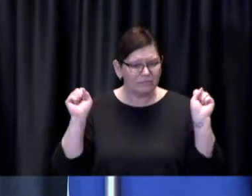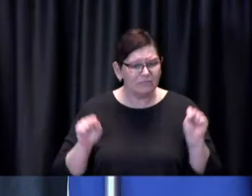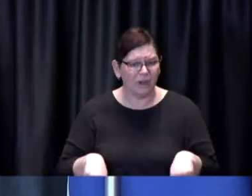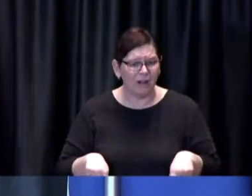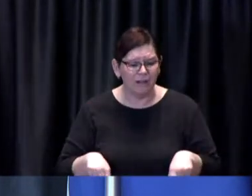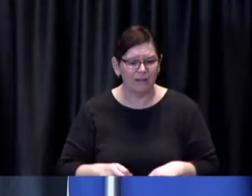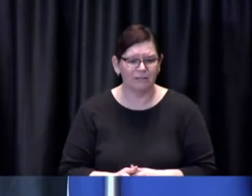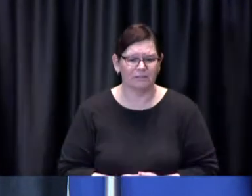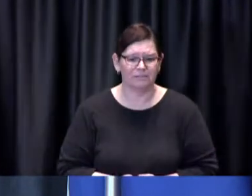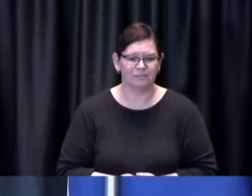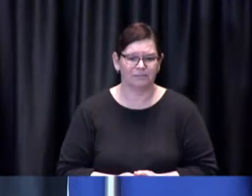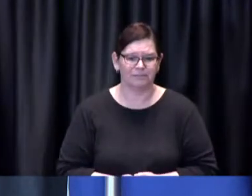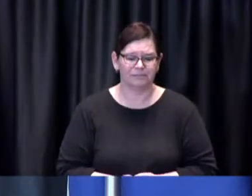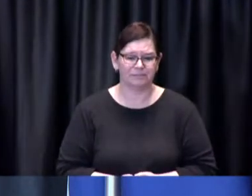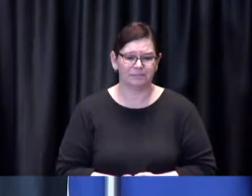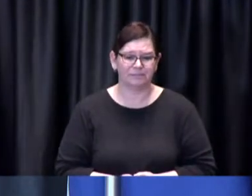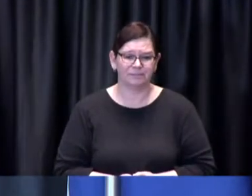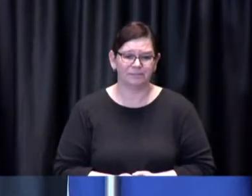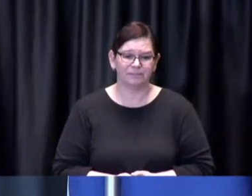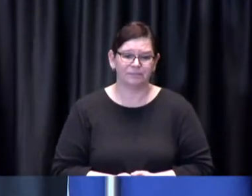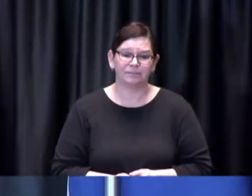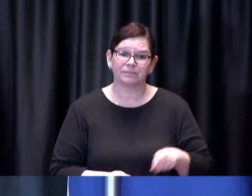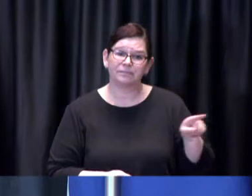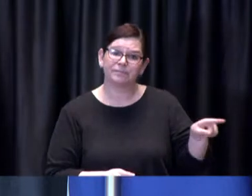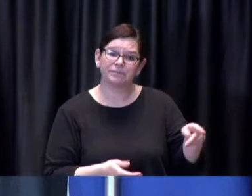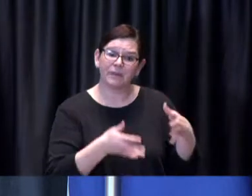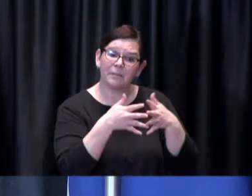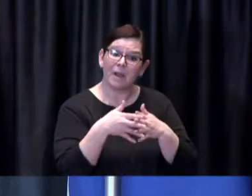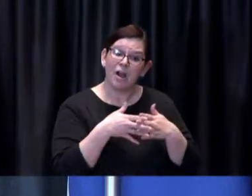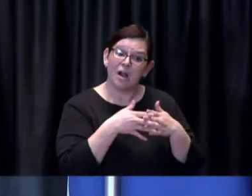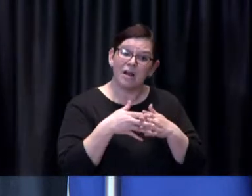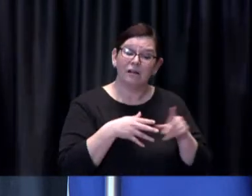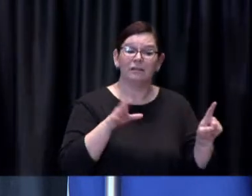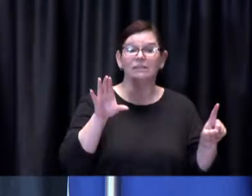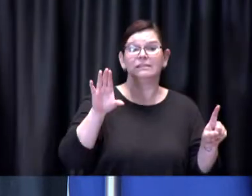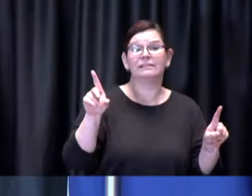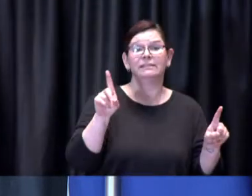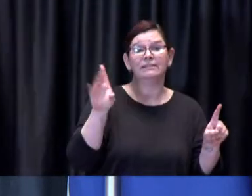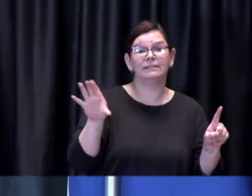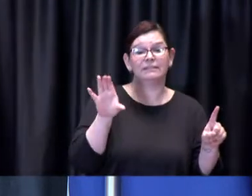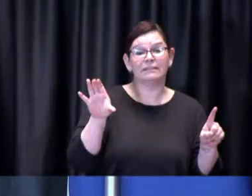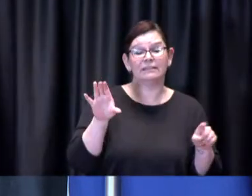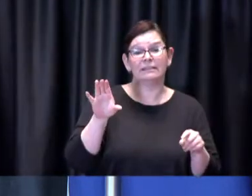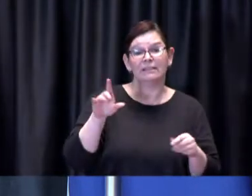In the United States, the Centers for Disease Control and Prevention recommends that it's okay